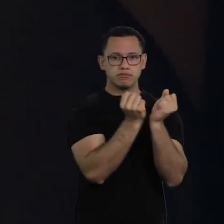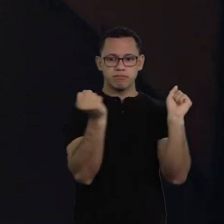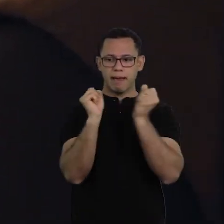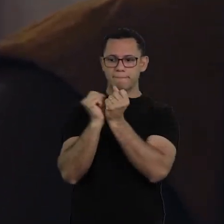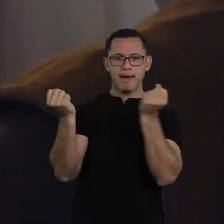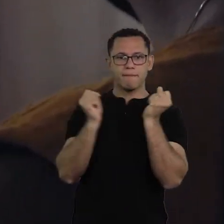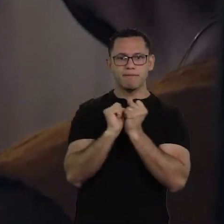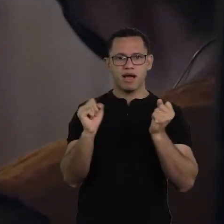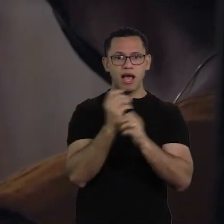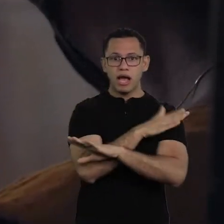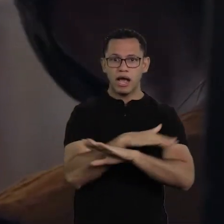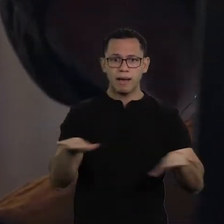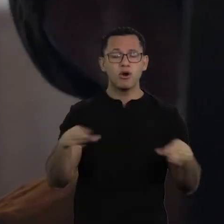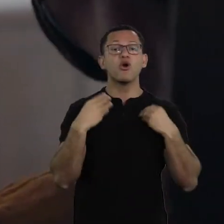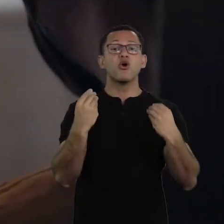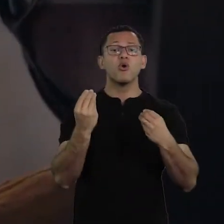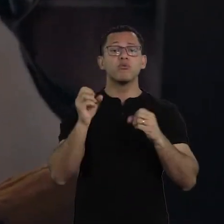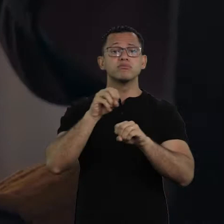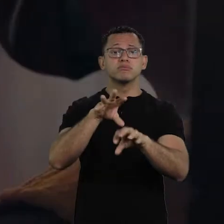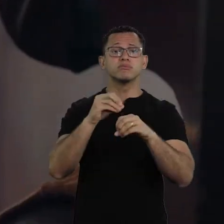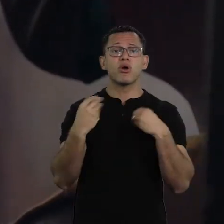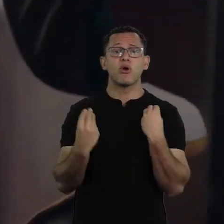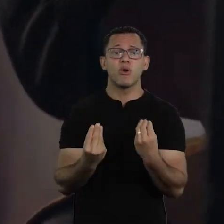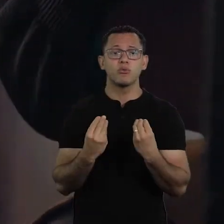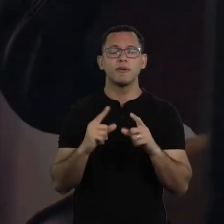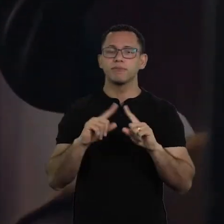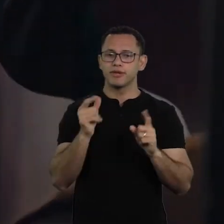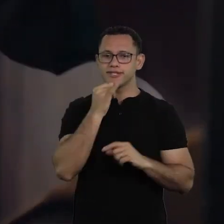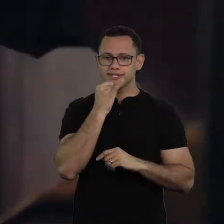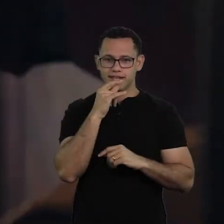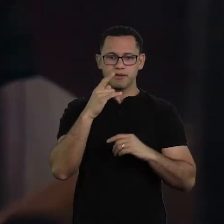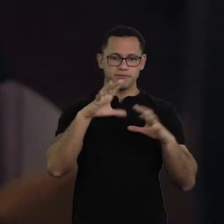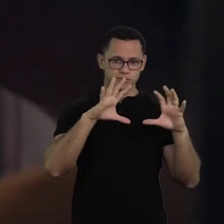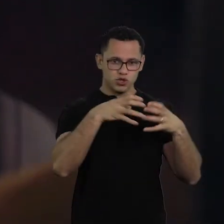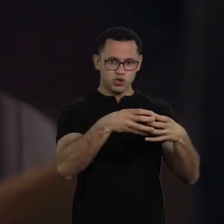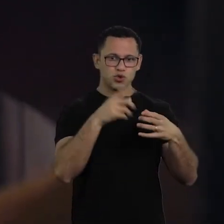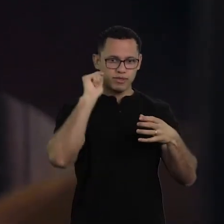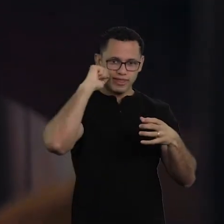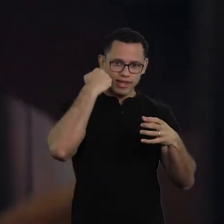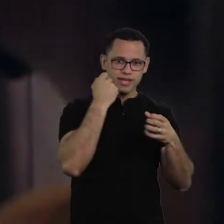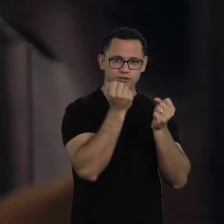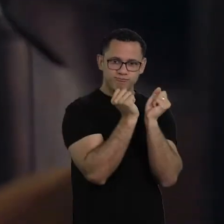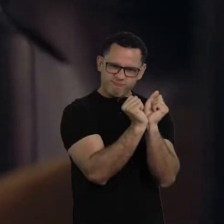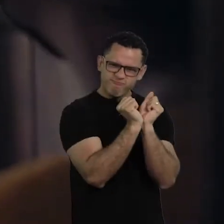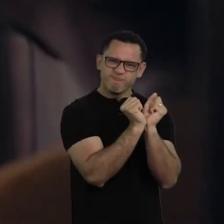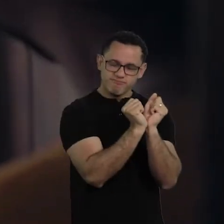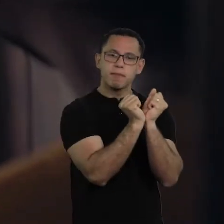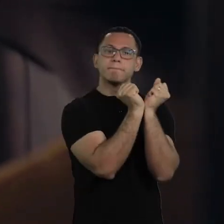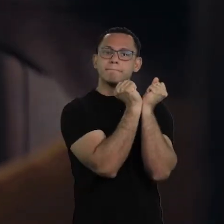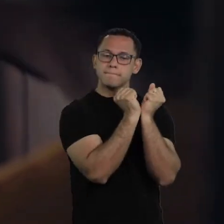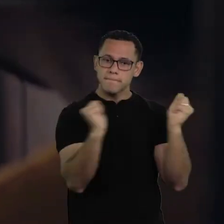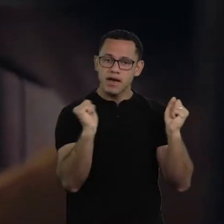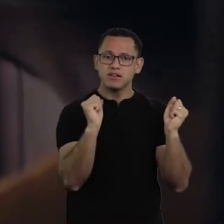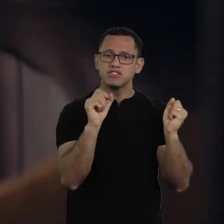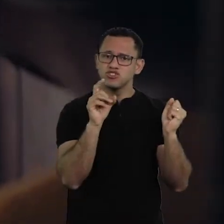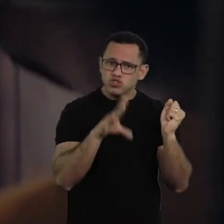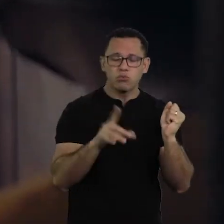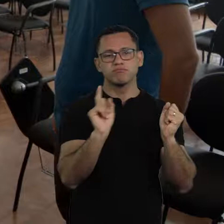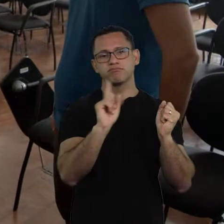Because just freeing enslaved people was not enough. So even then, some conservative people